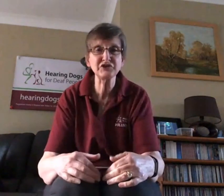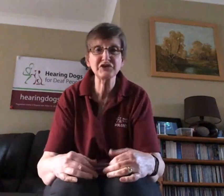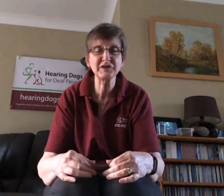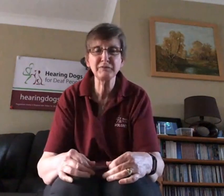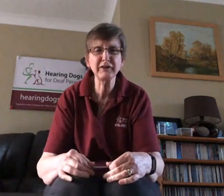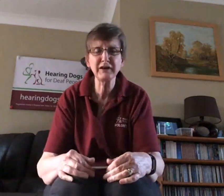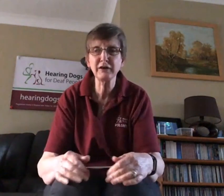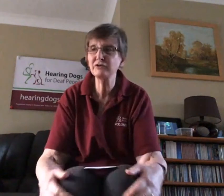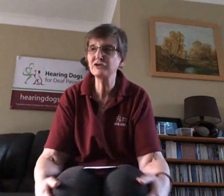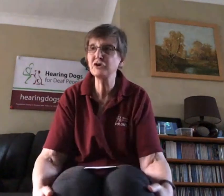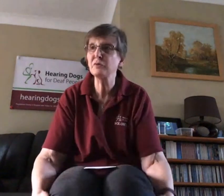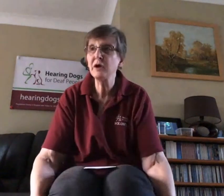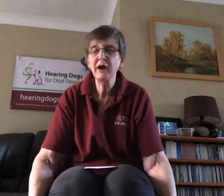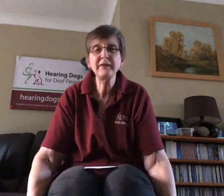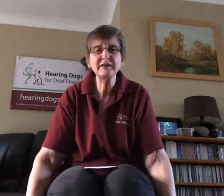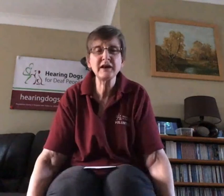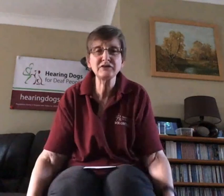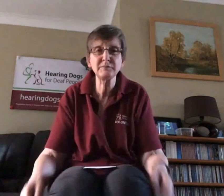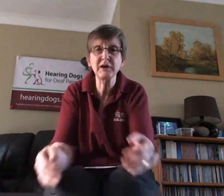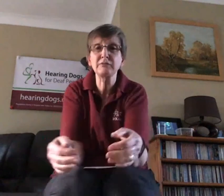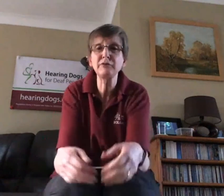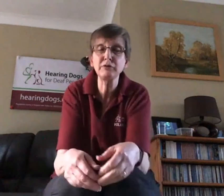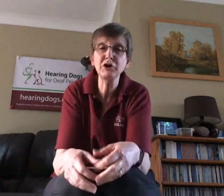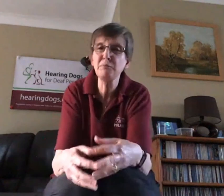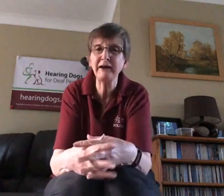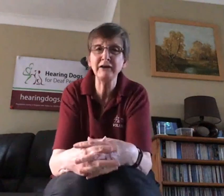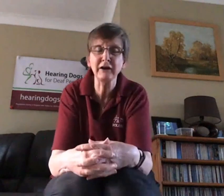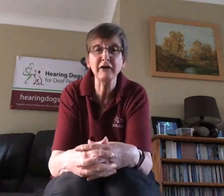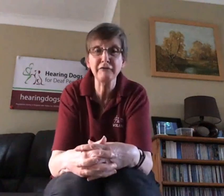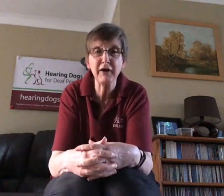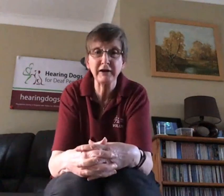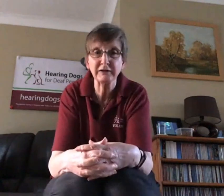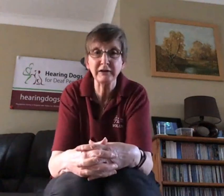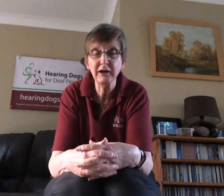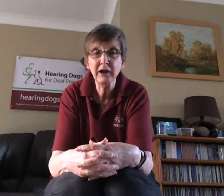something they know how to do and that's how to be a real companion and a friend, how to